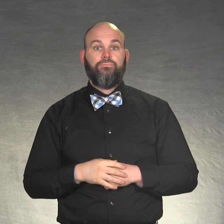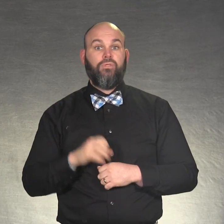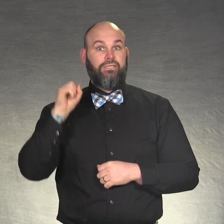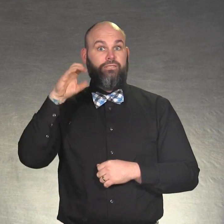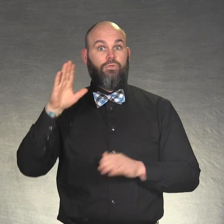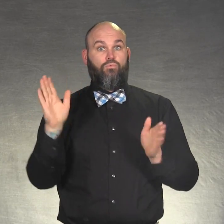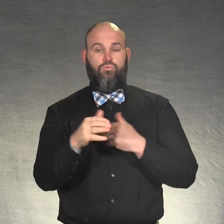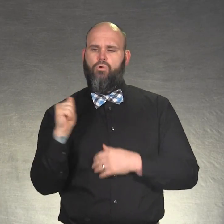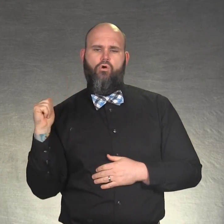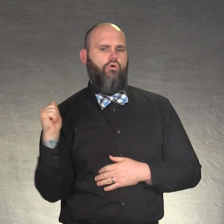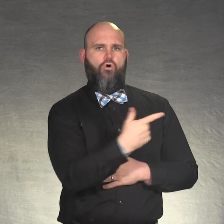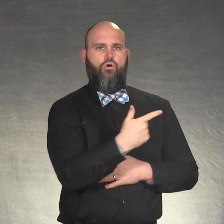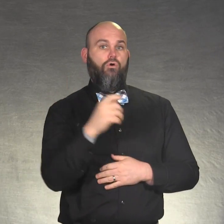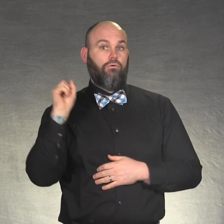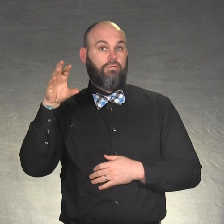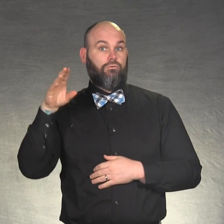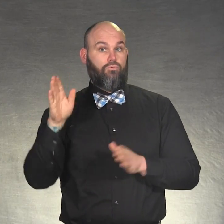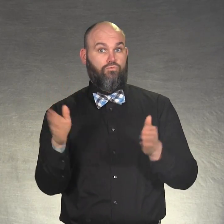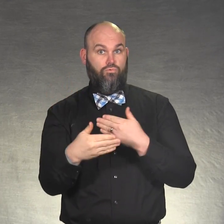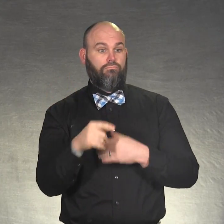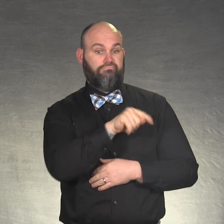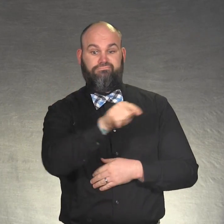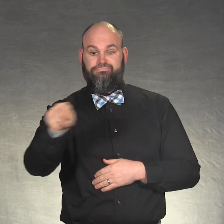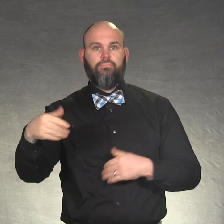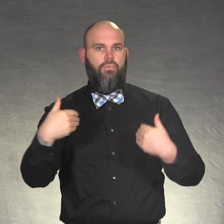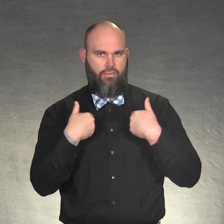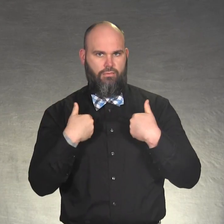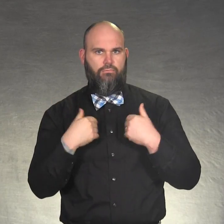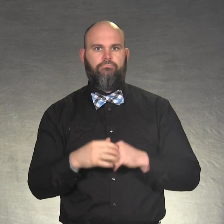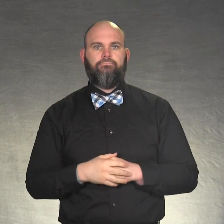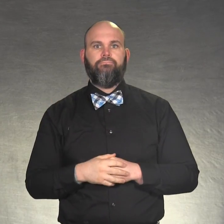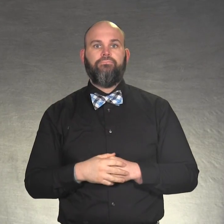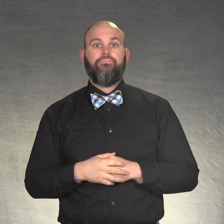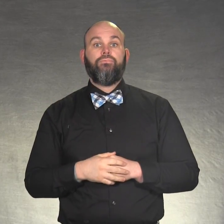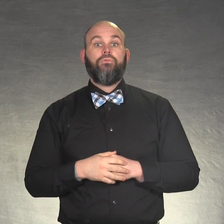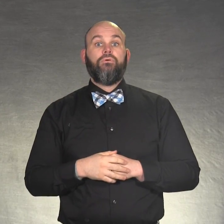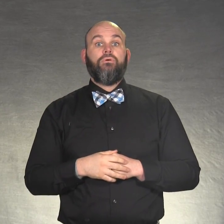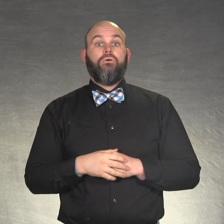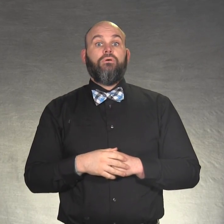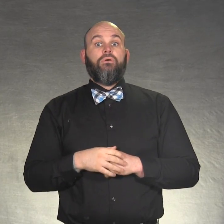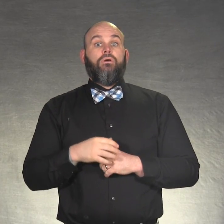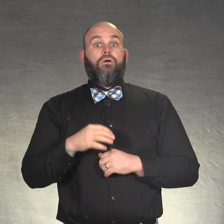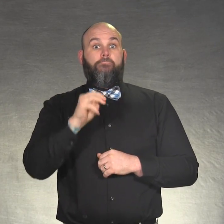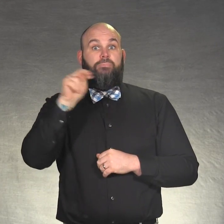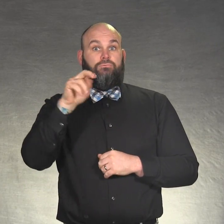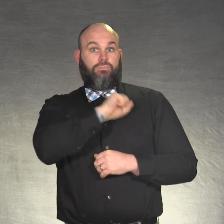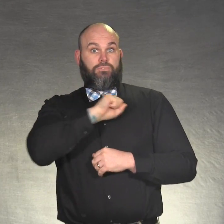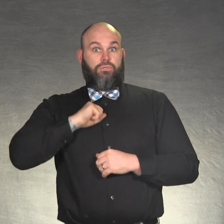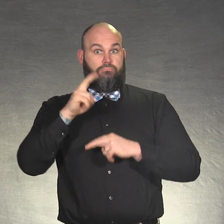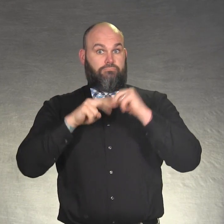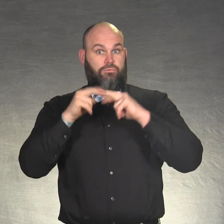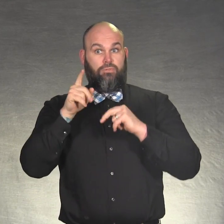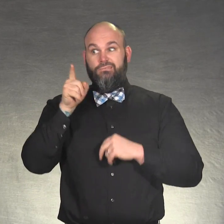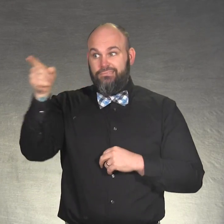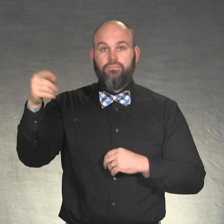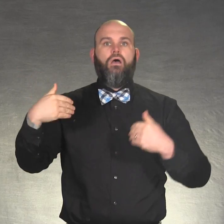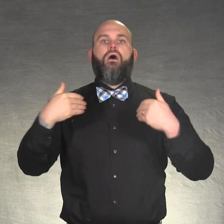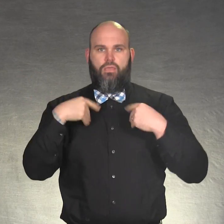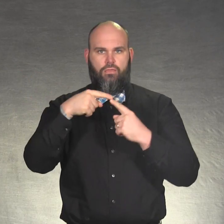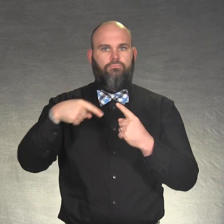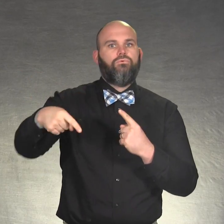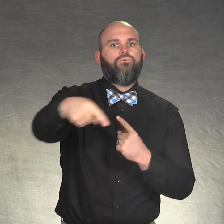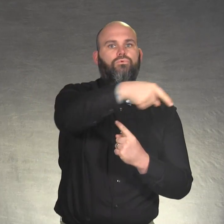* All hearing rooms in the Capitol building and the Minnesota Senate Building.